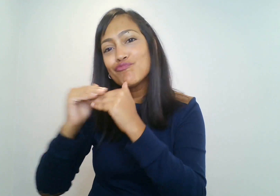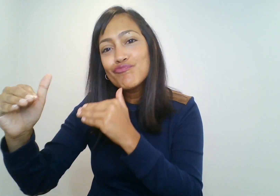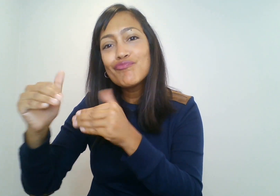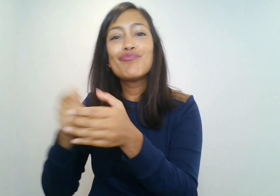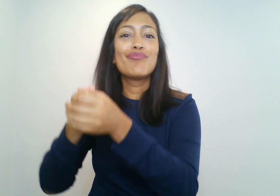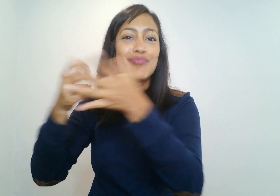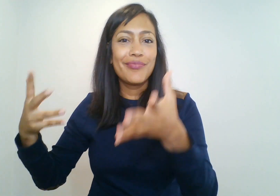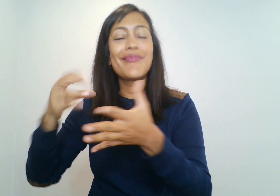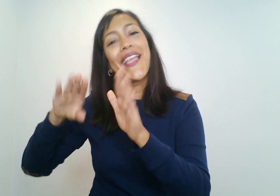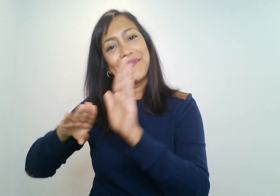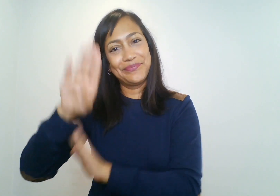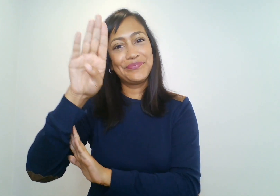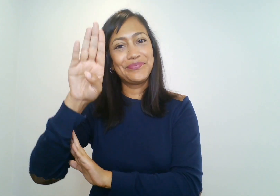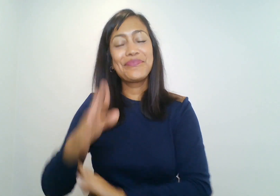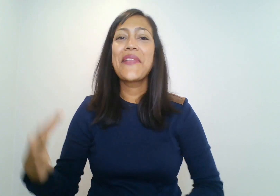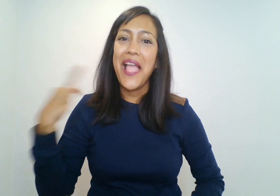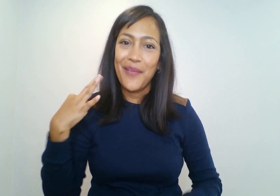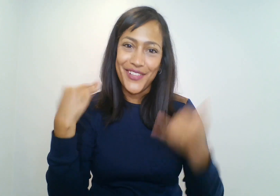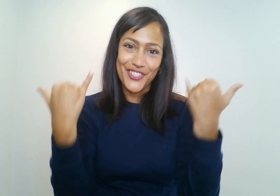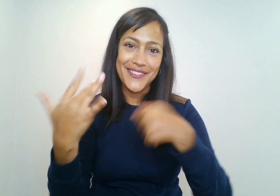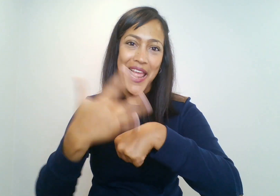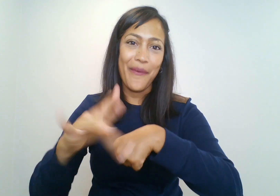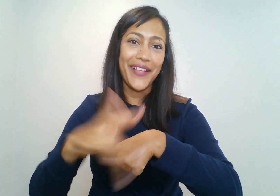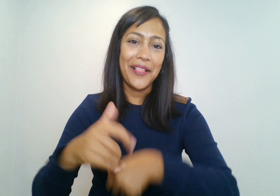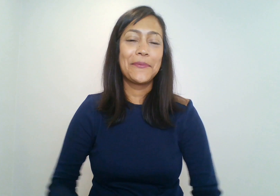organizational capabilities and long-term stability. Application is now open!